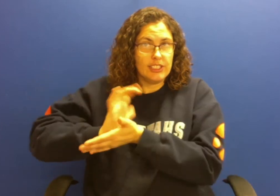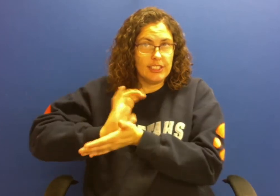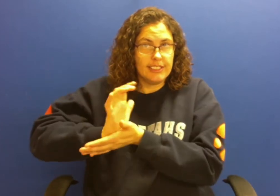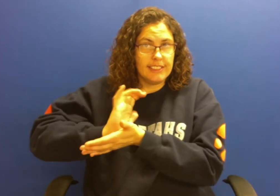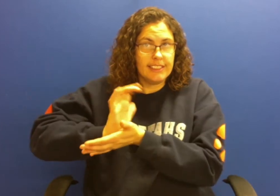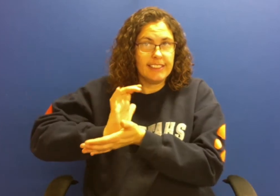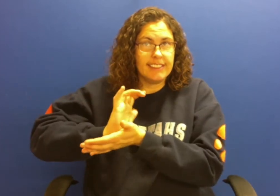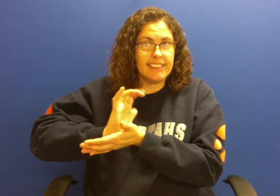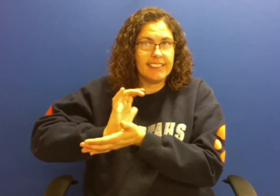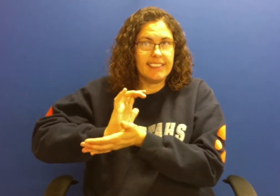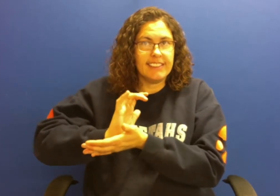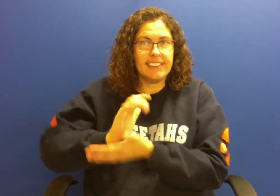grilled cheese